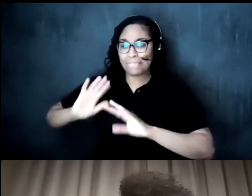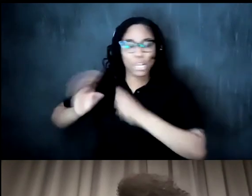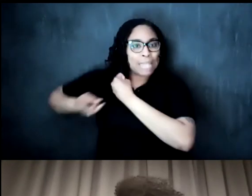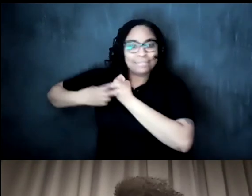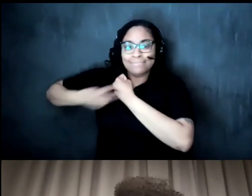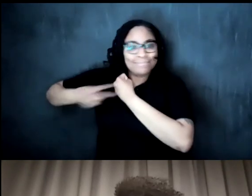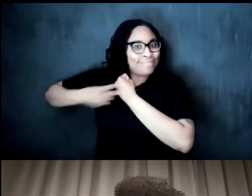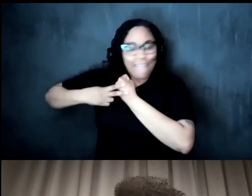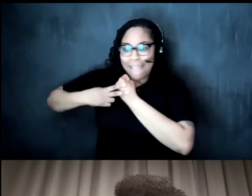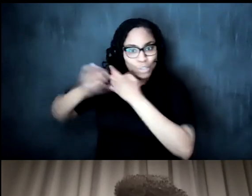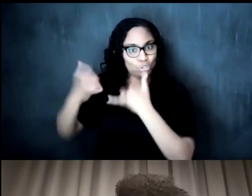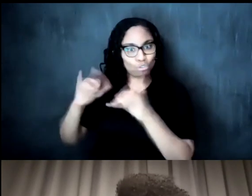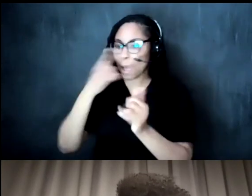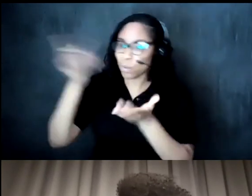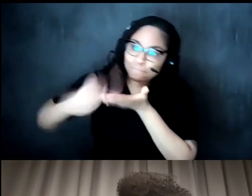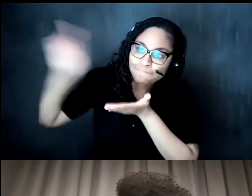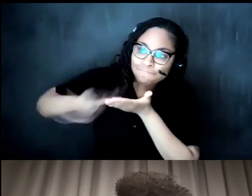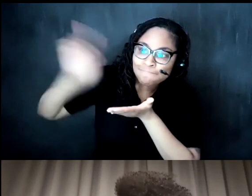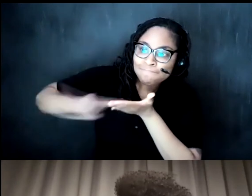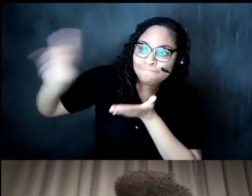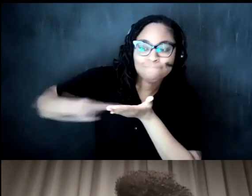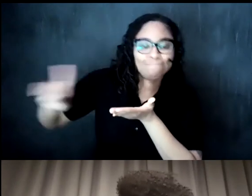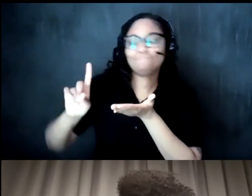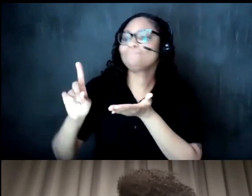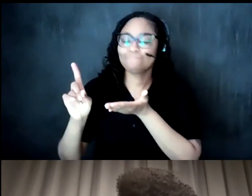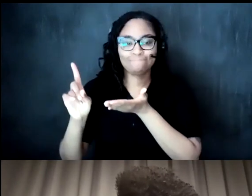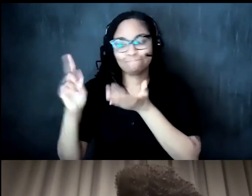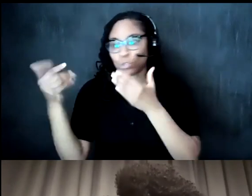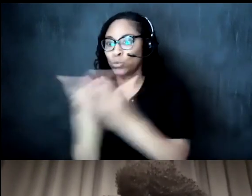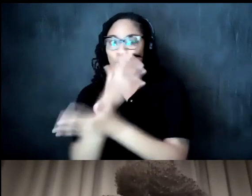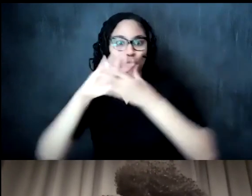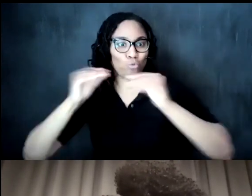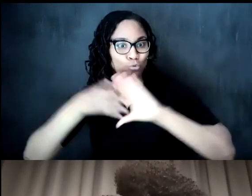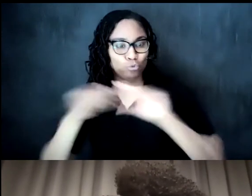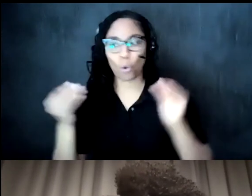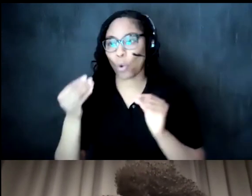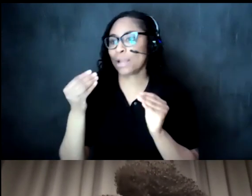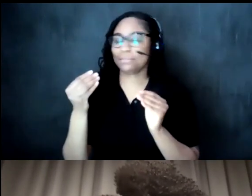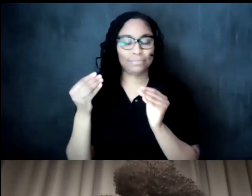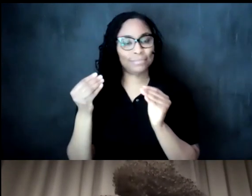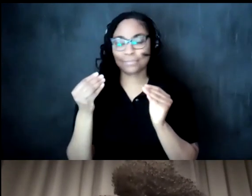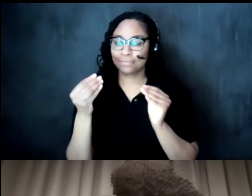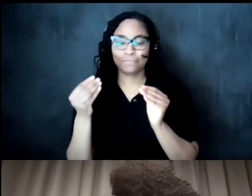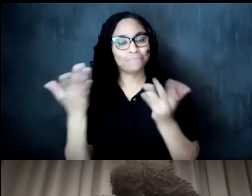coming up with new ideologies and new stories and new ways of living and you know a lot of a lot of